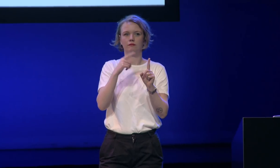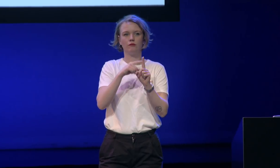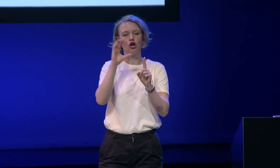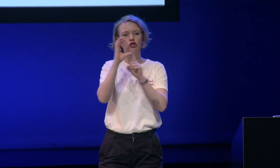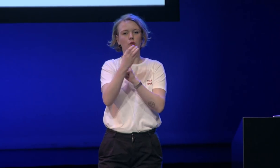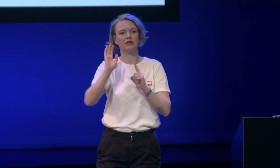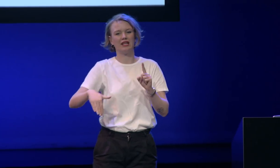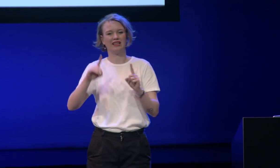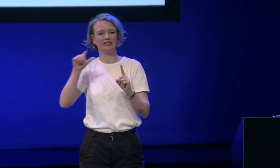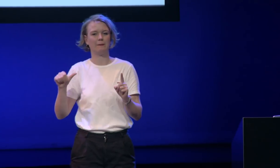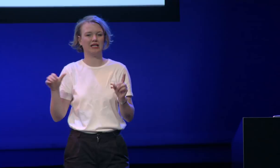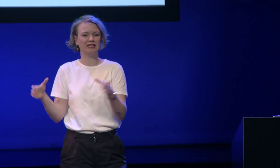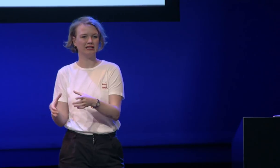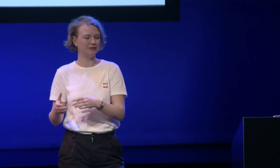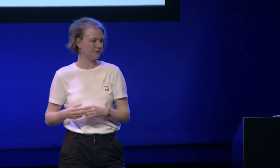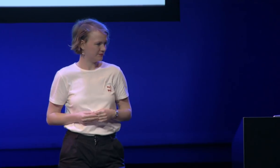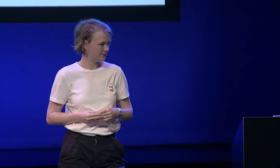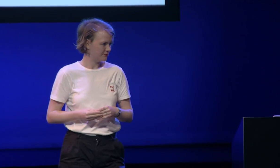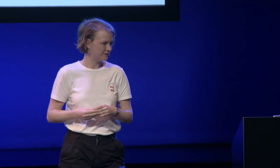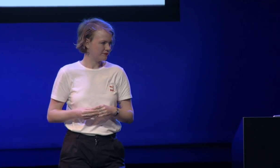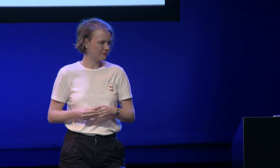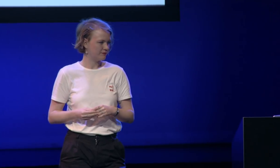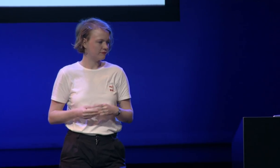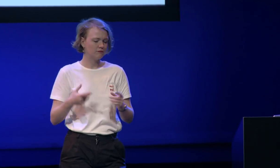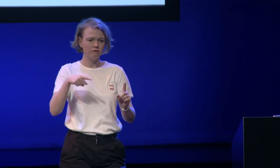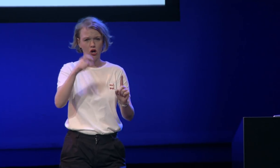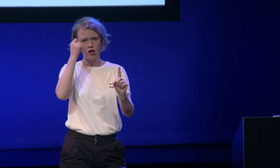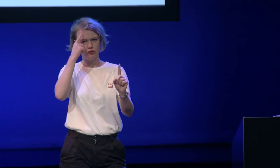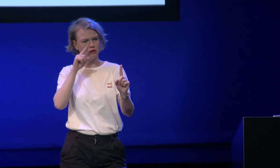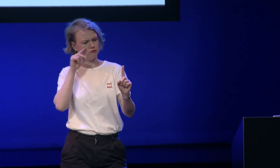themselves as a cultural linguistic minority rather than people with a